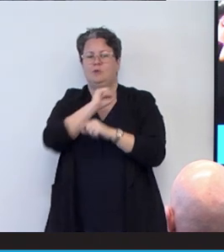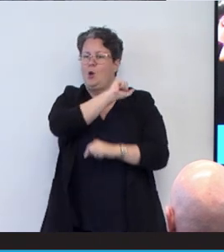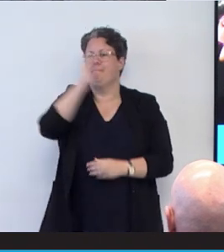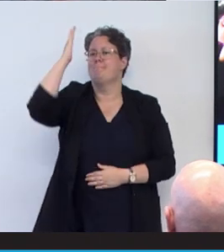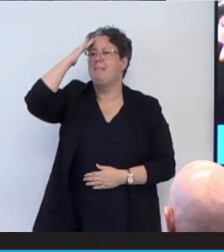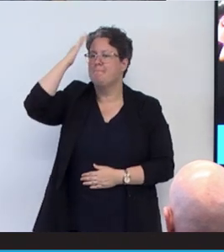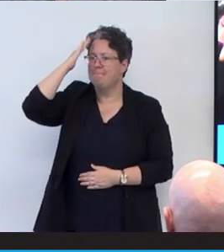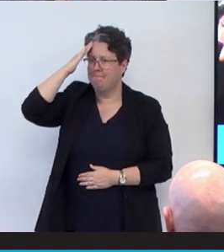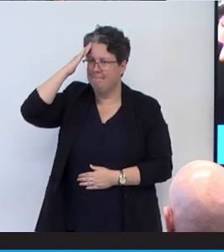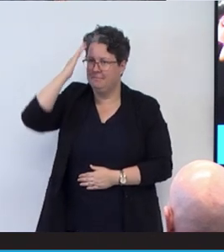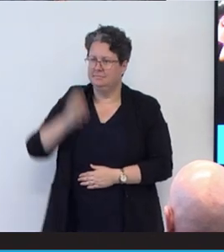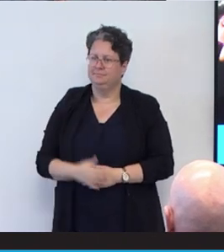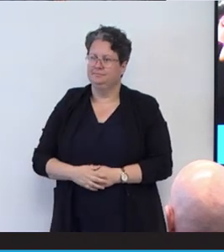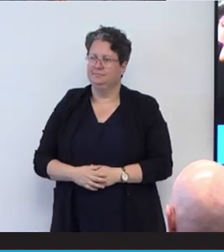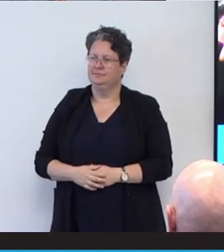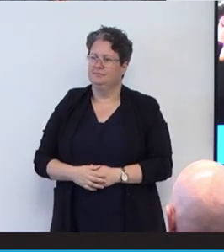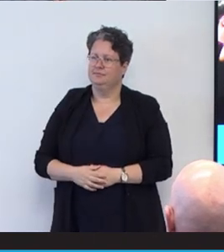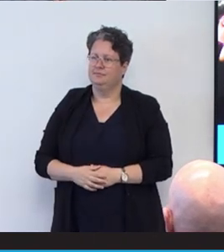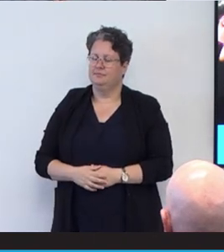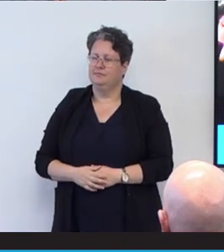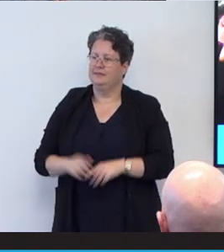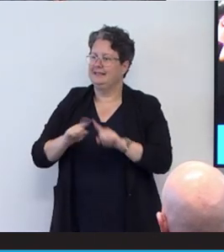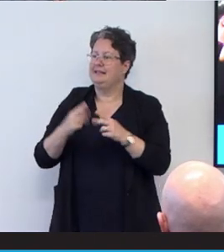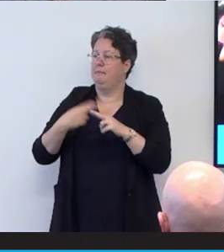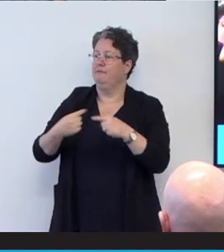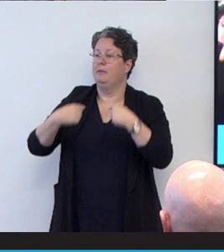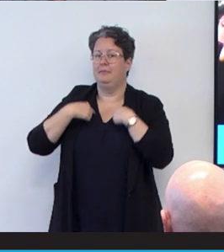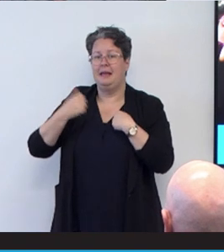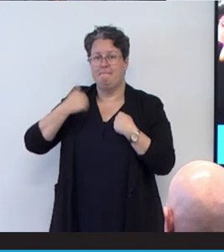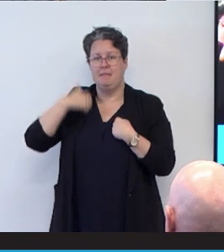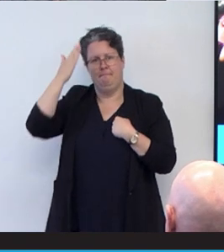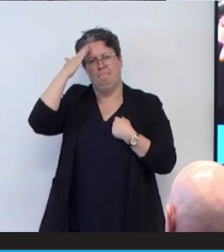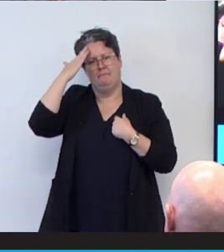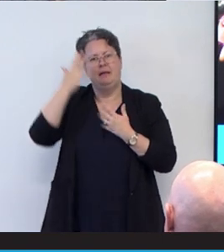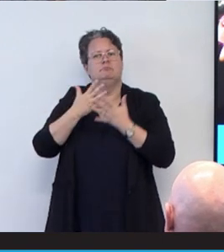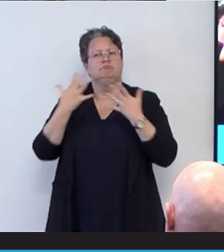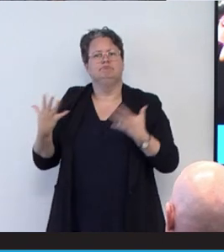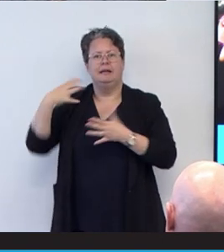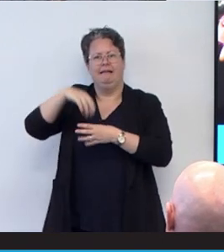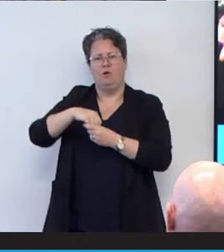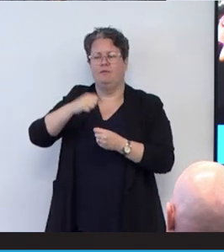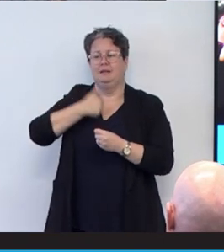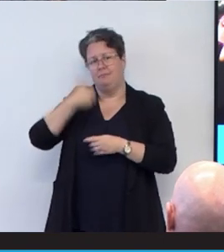So for me, my mum has been a big part of this journey. Um,